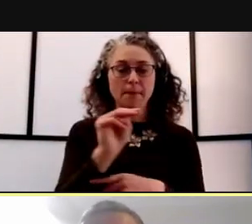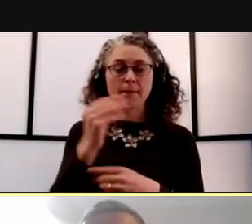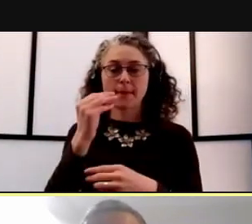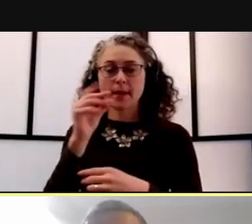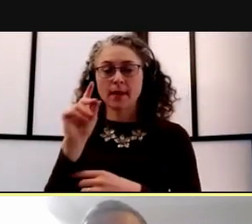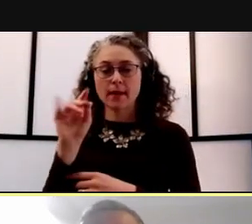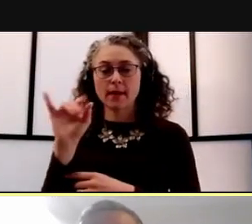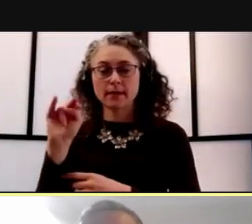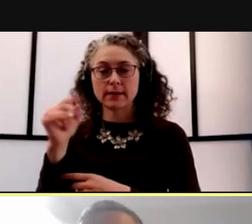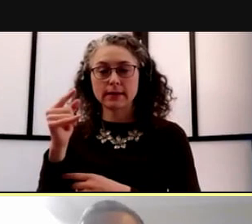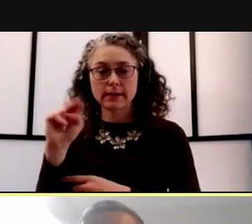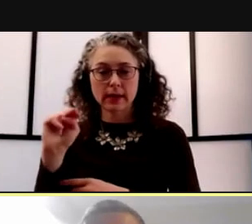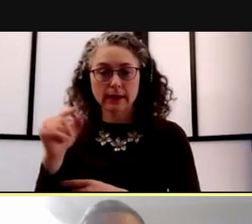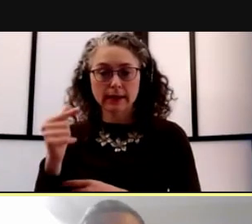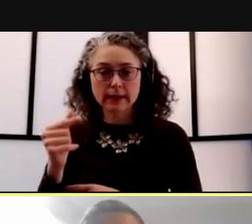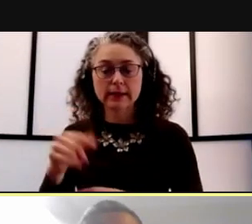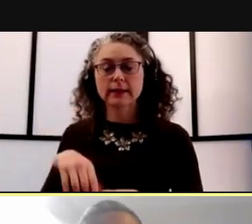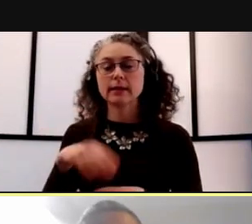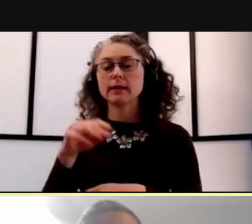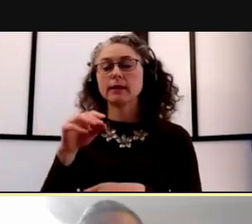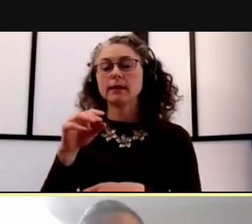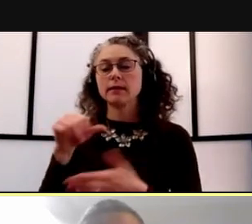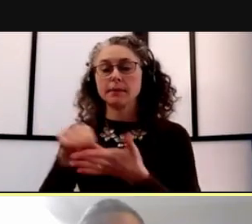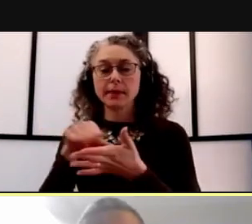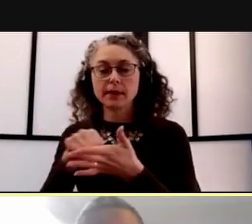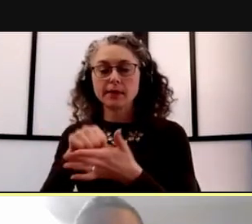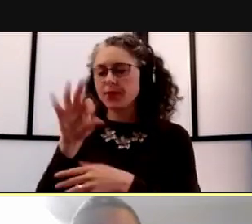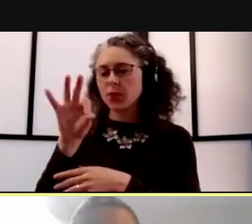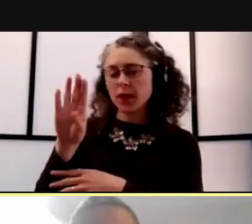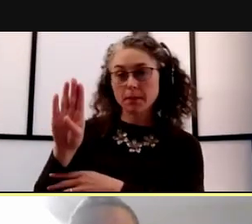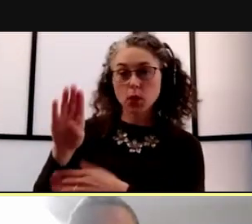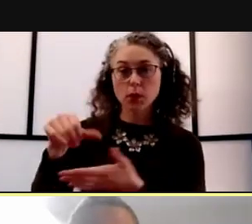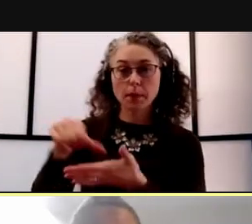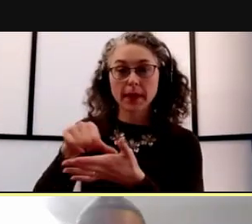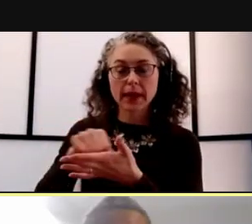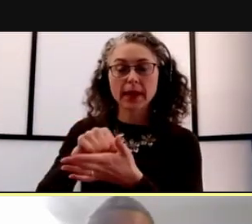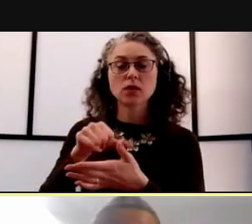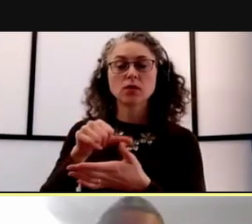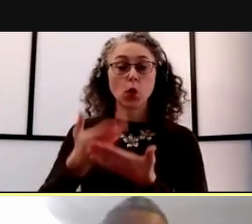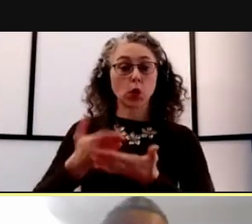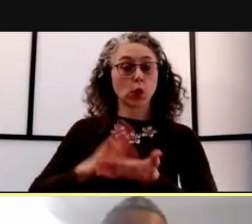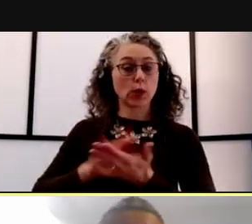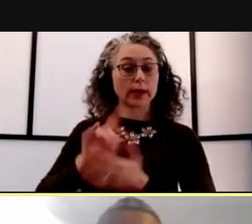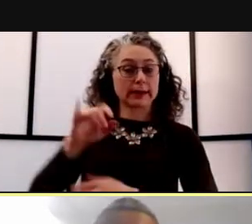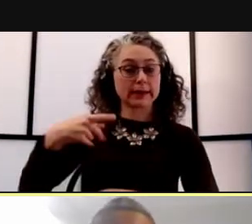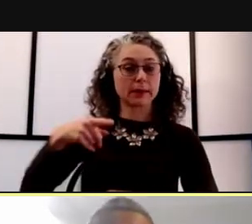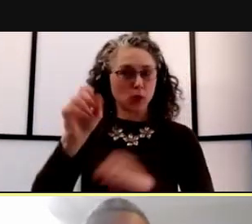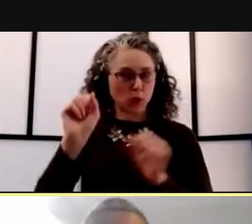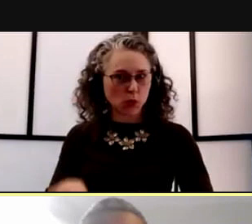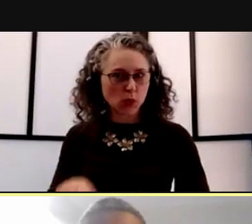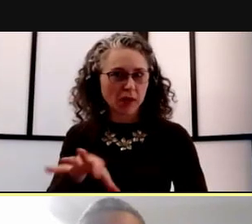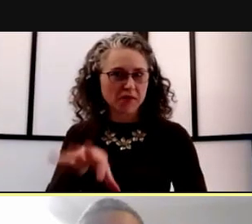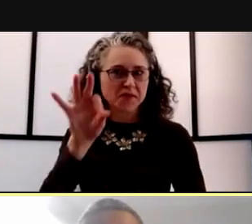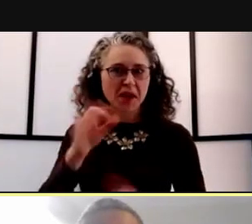and the Maize and Blue Cupboard website for cooking tips, you can see if you can find cooking tips, recipes